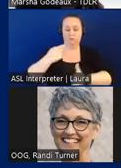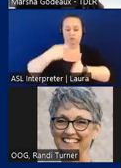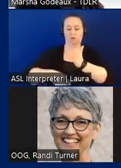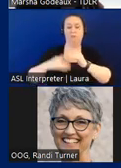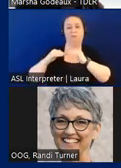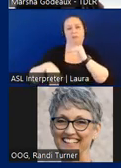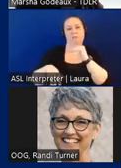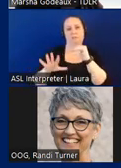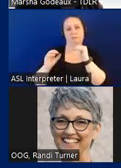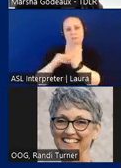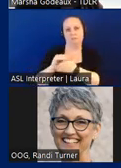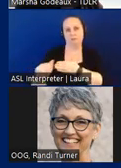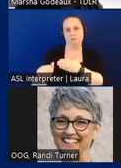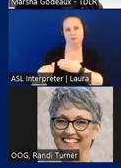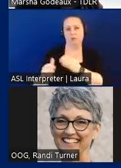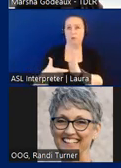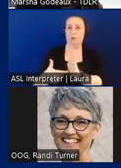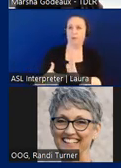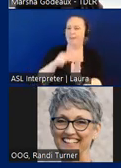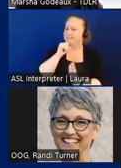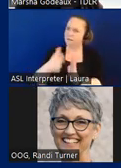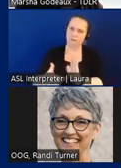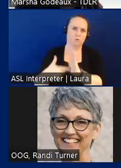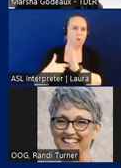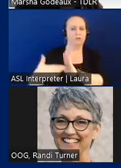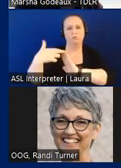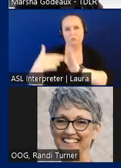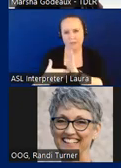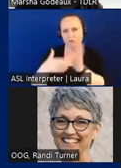thousand dollars so it would not be required to be registered or have a plan review or inspection.